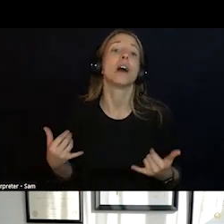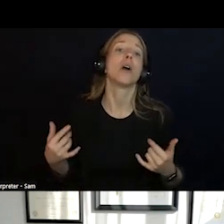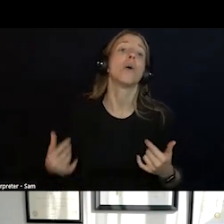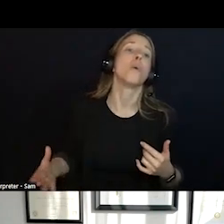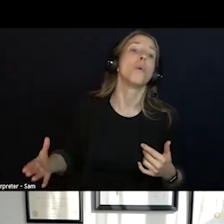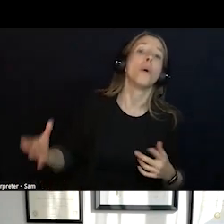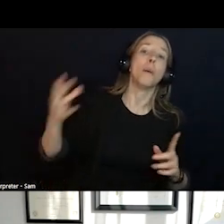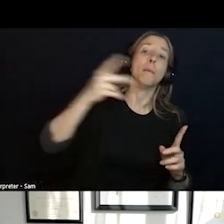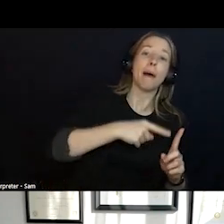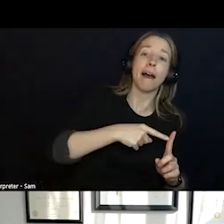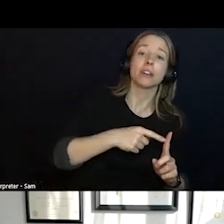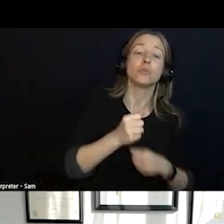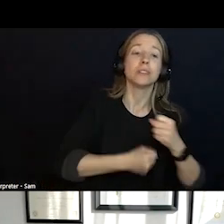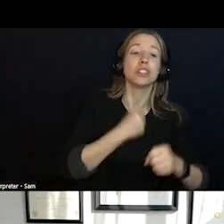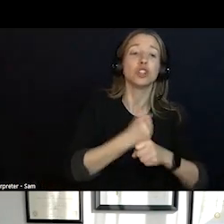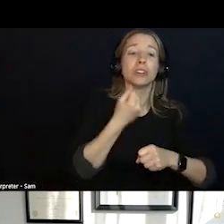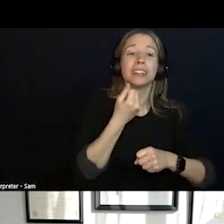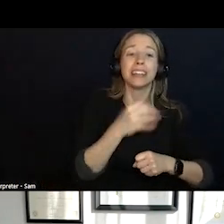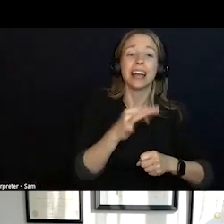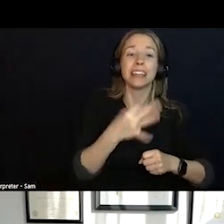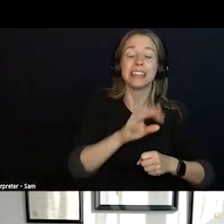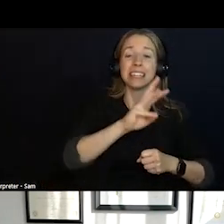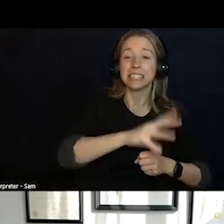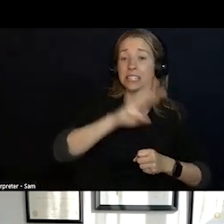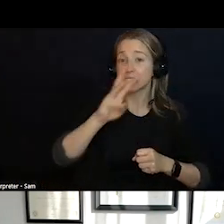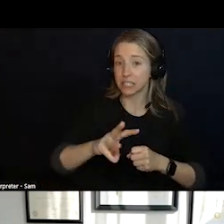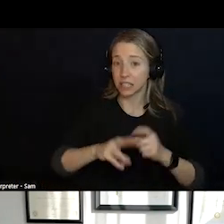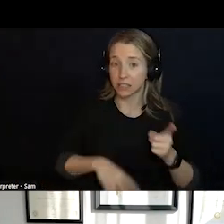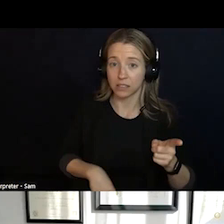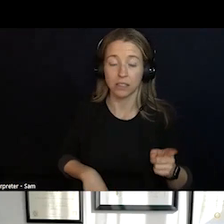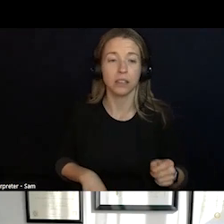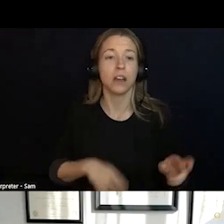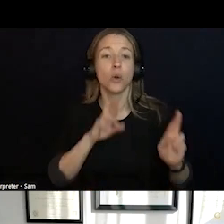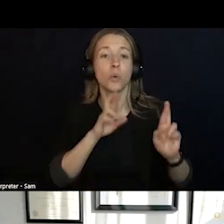SO THIS REPORT WITH THE ACCIDENTAL DEATHLY AND DISABILITY, THE